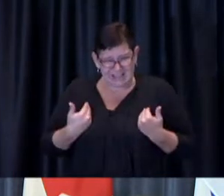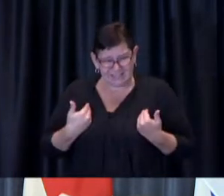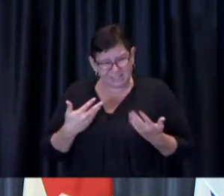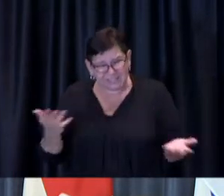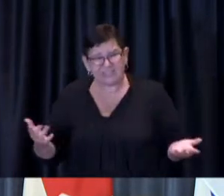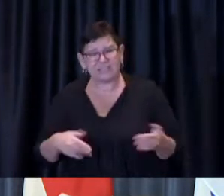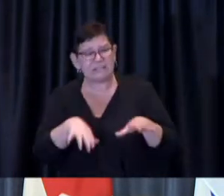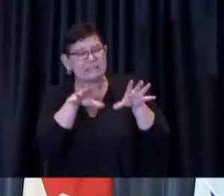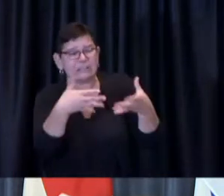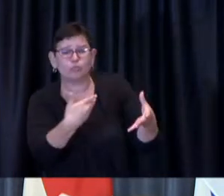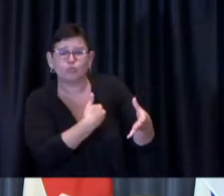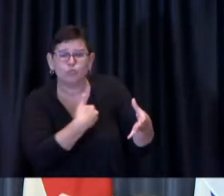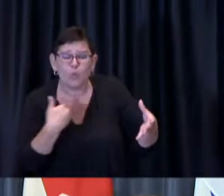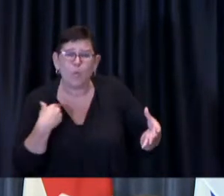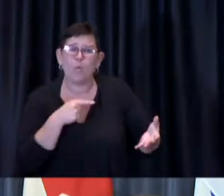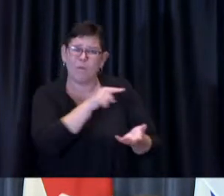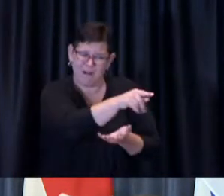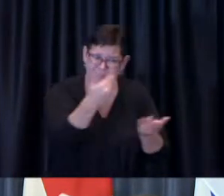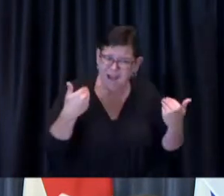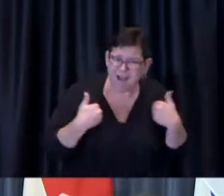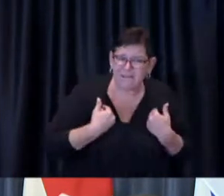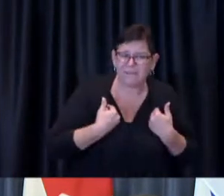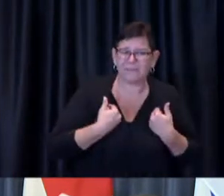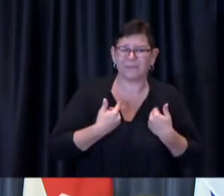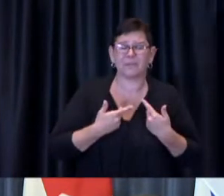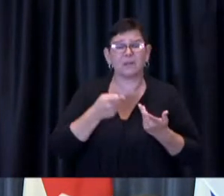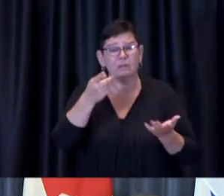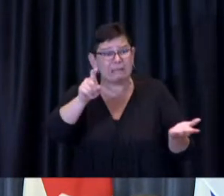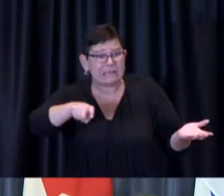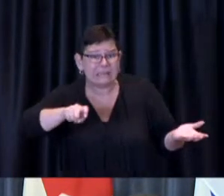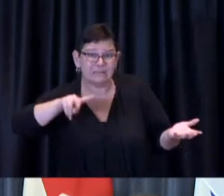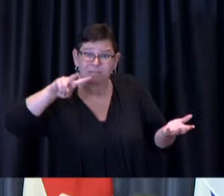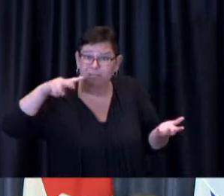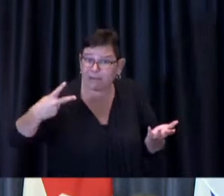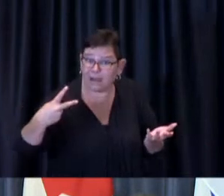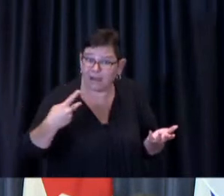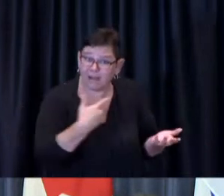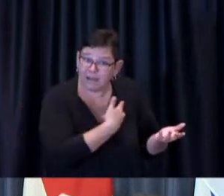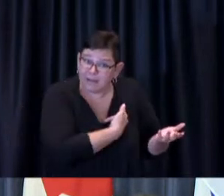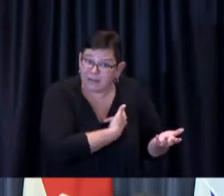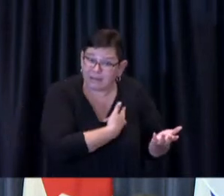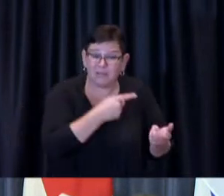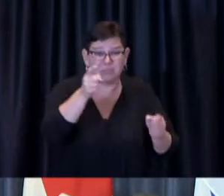Anyone who requires a second dose of COVID-19 vaccine can book a confirmed appointment,